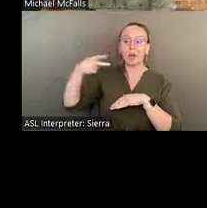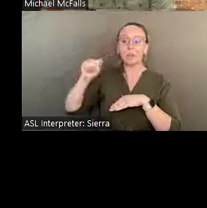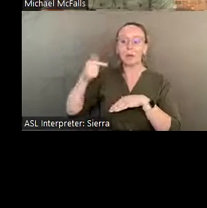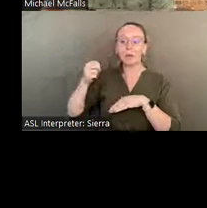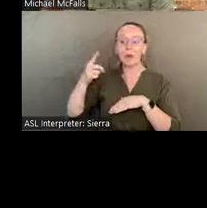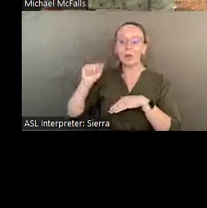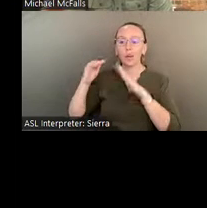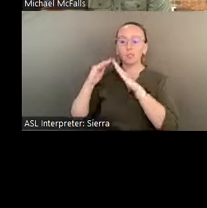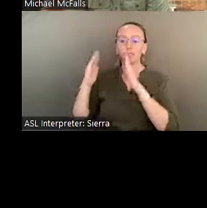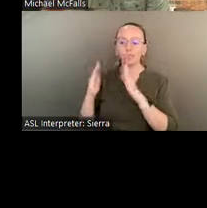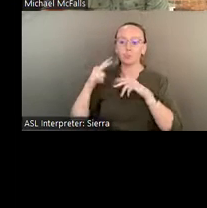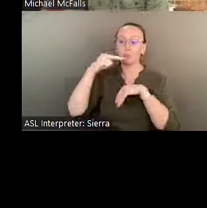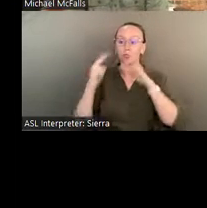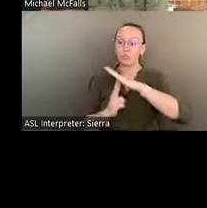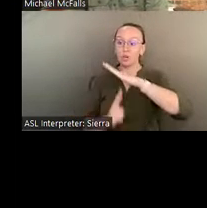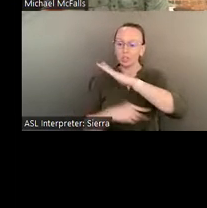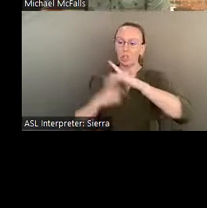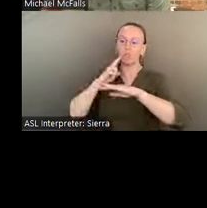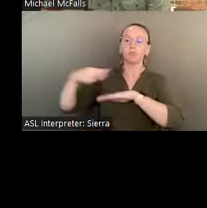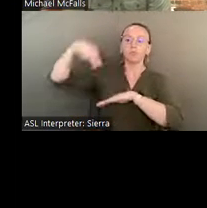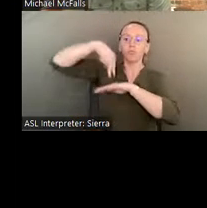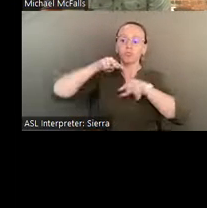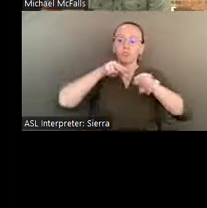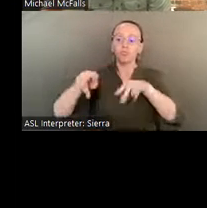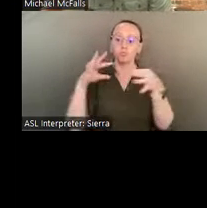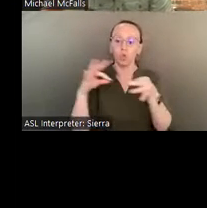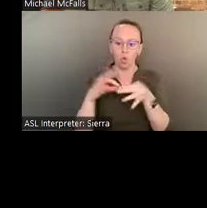about Pasaquanism from the platform, and then he would perform.